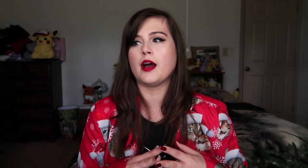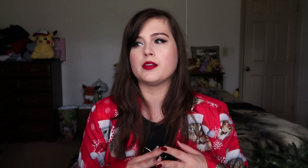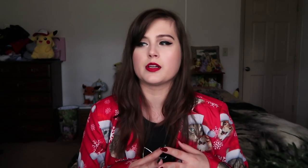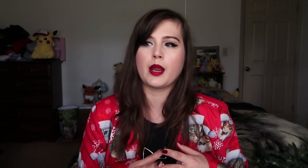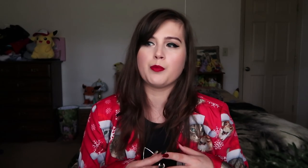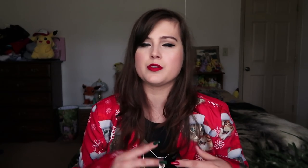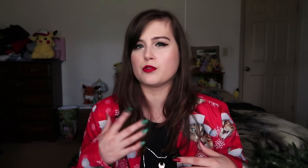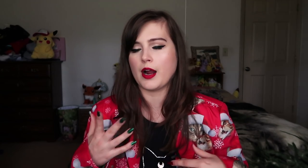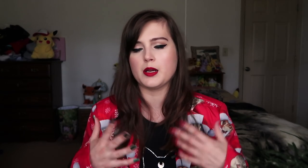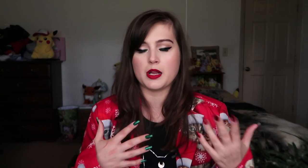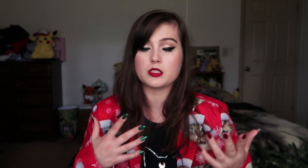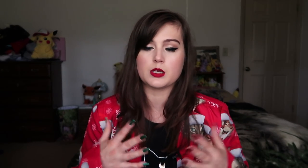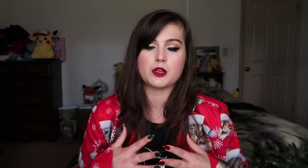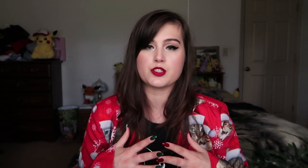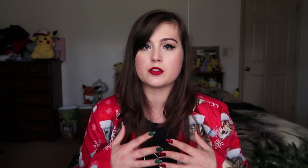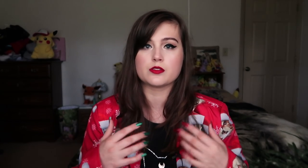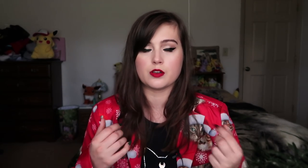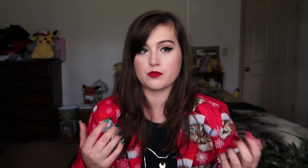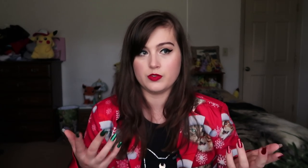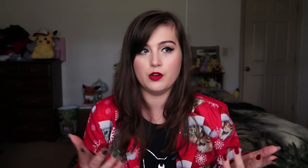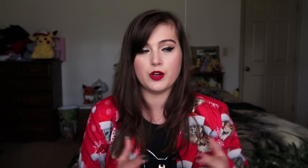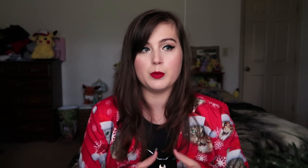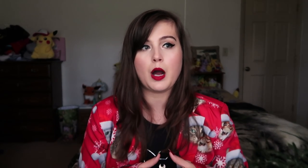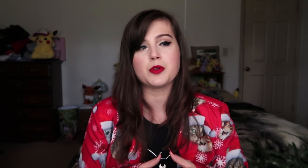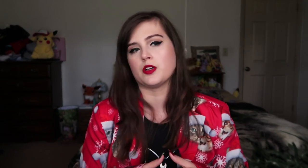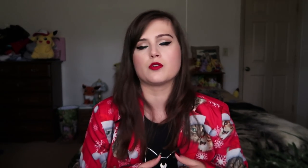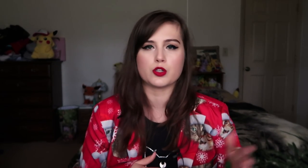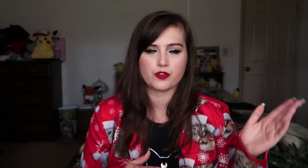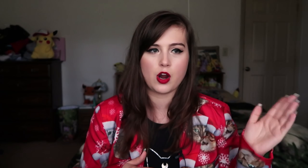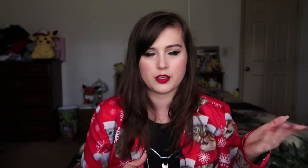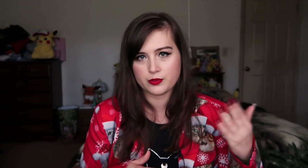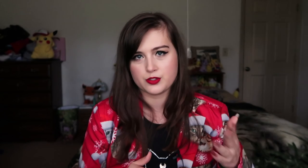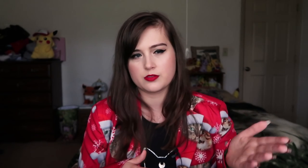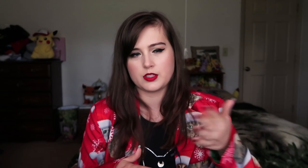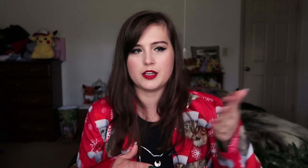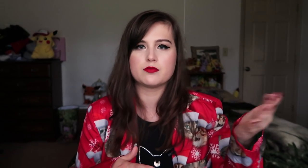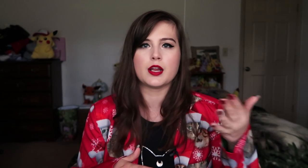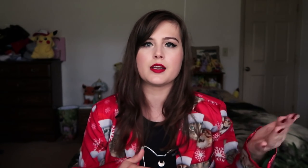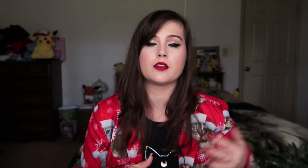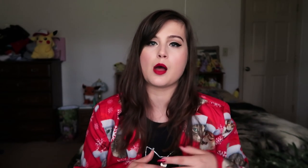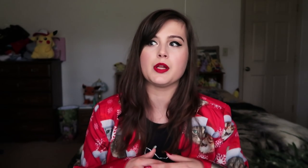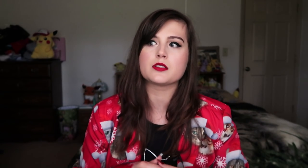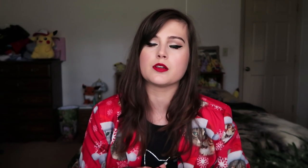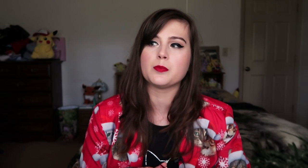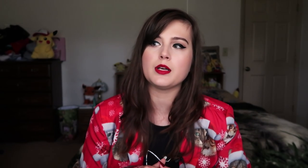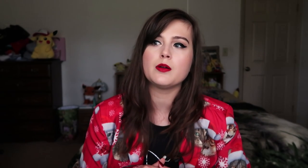and the cameras, the writing make it seem like she's, you know, very popular, and, of course, Veronica was kind of taking that place a little bit.